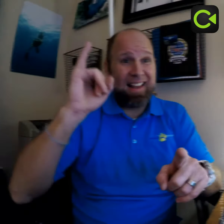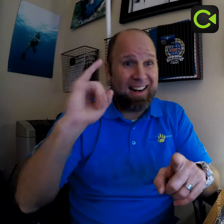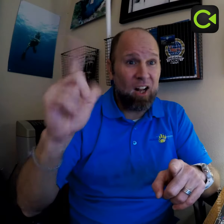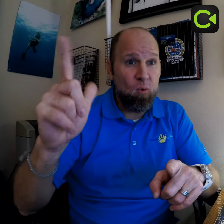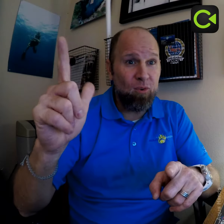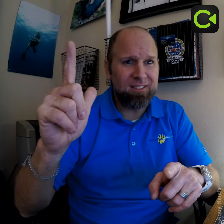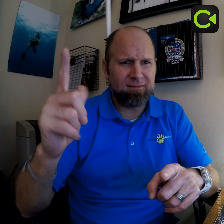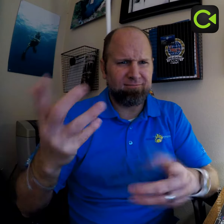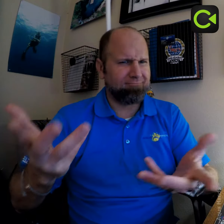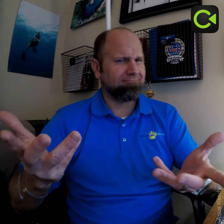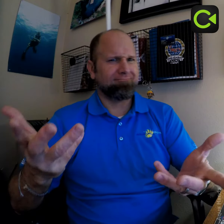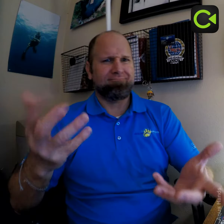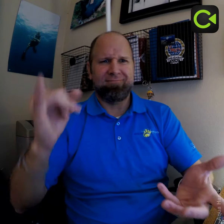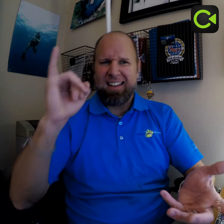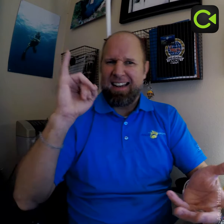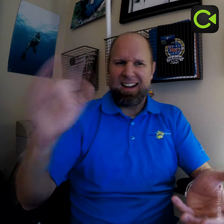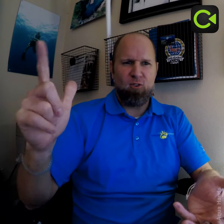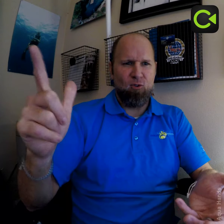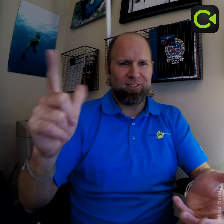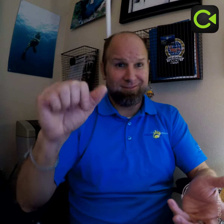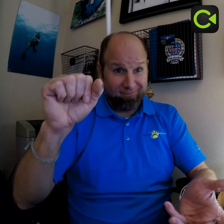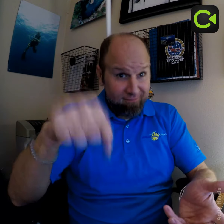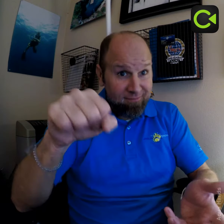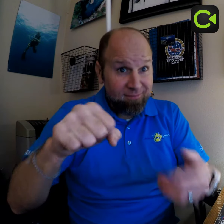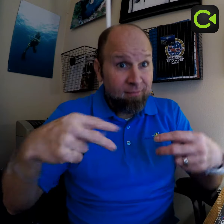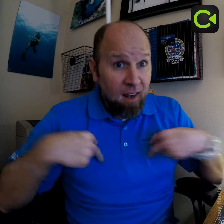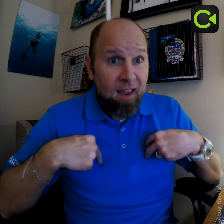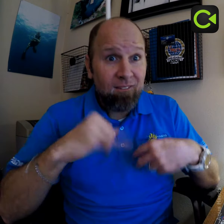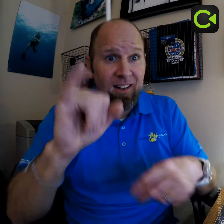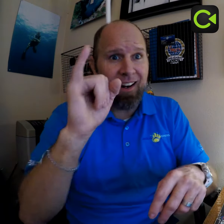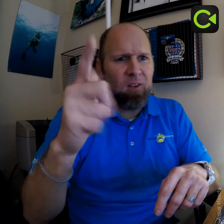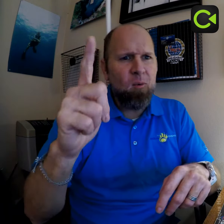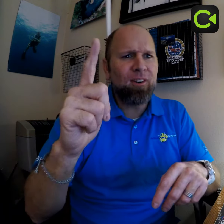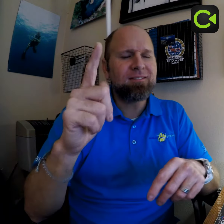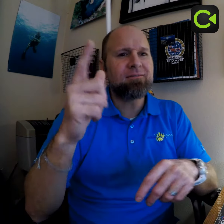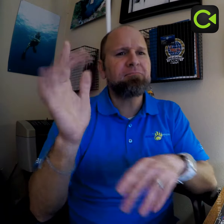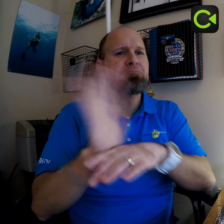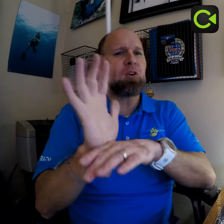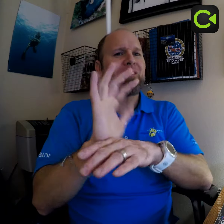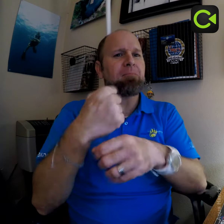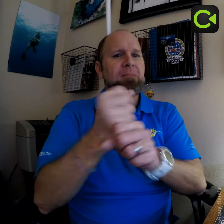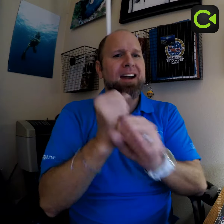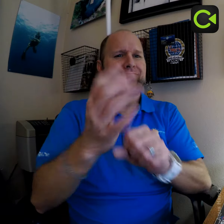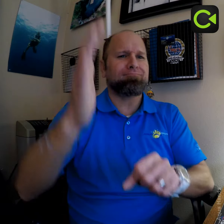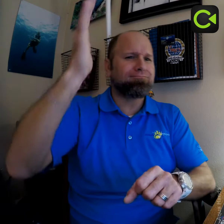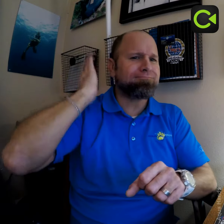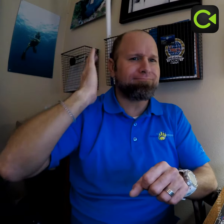Illinois... what's in Illinois? Yes, they have places in Illinois. There was a movie made awhile ago